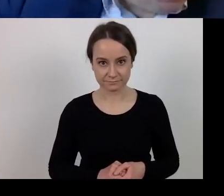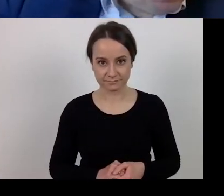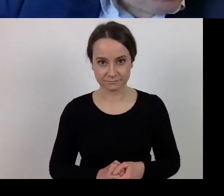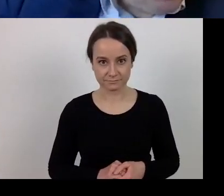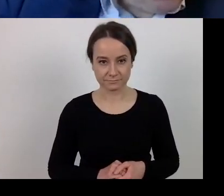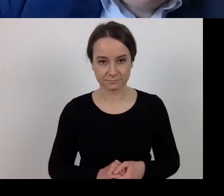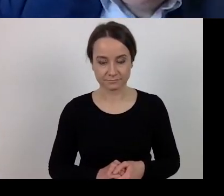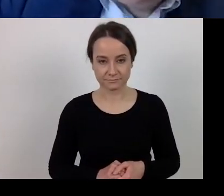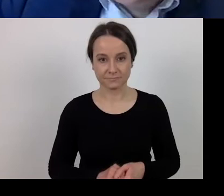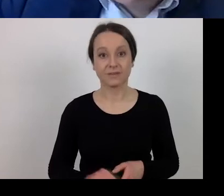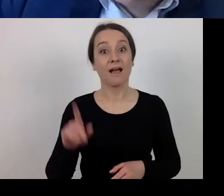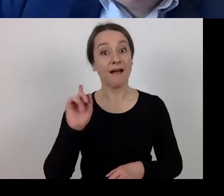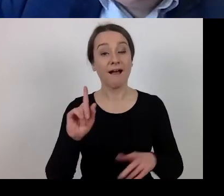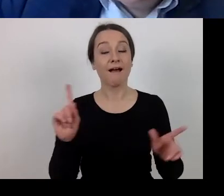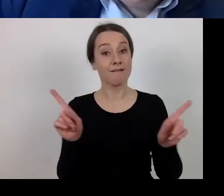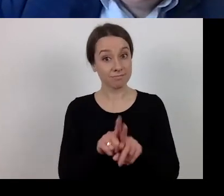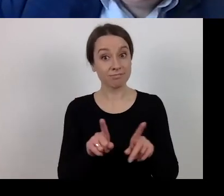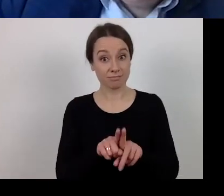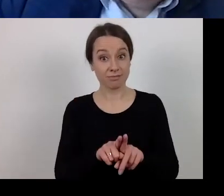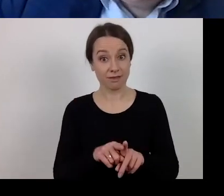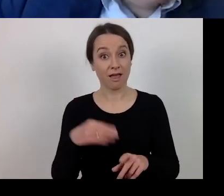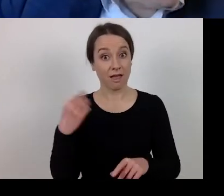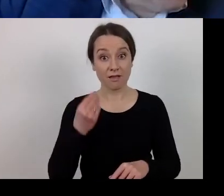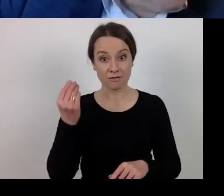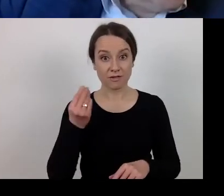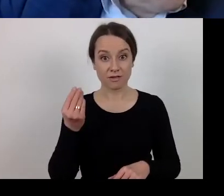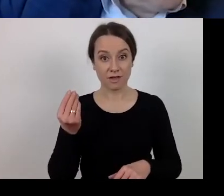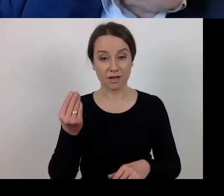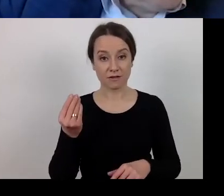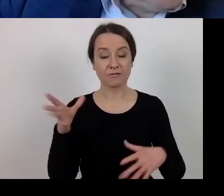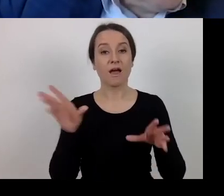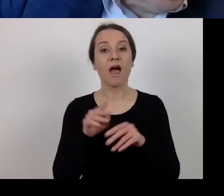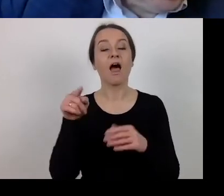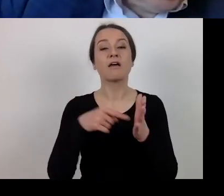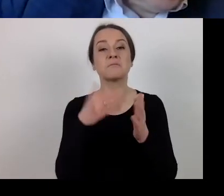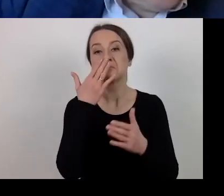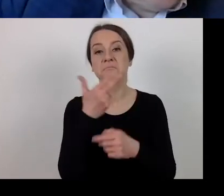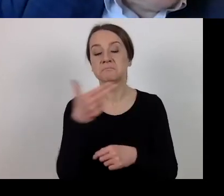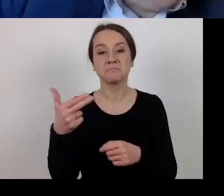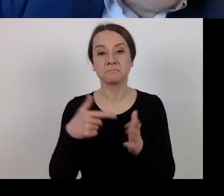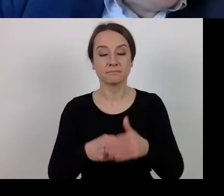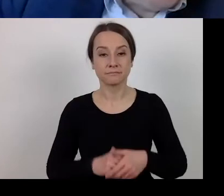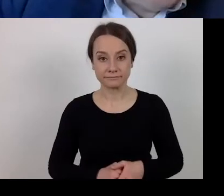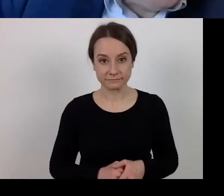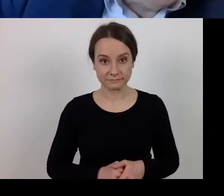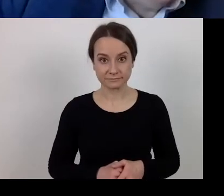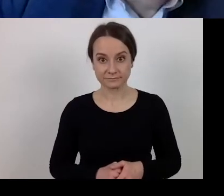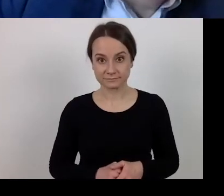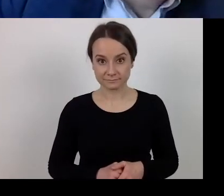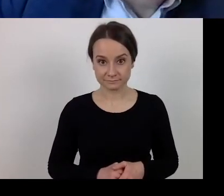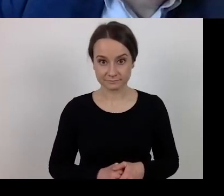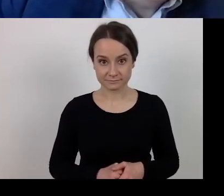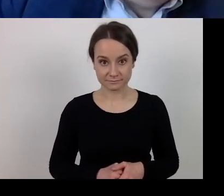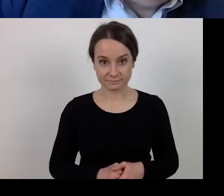In this context you should be aware